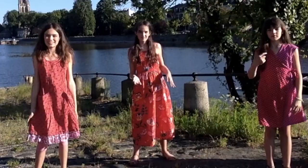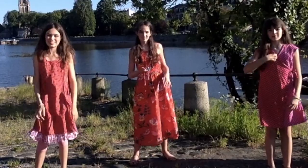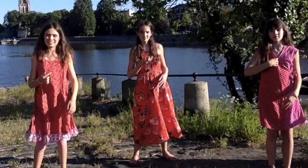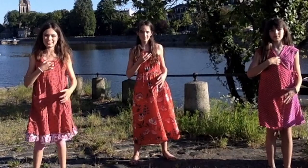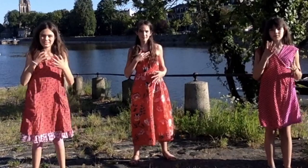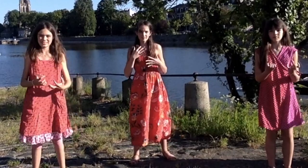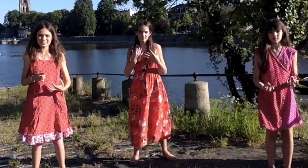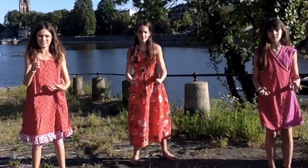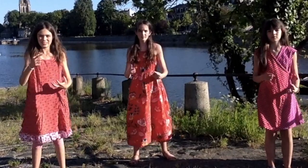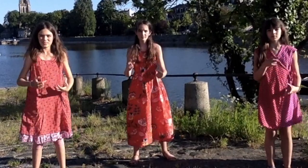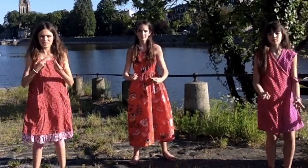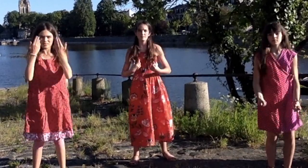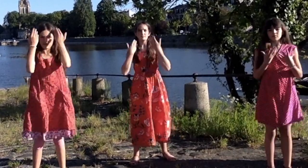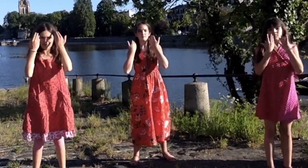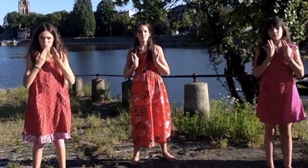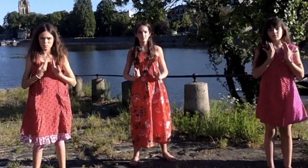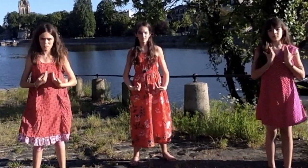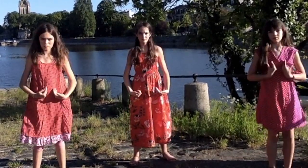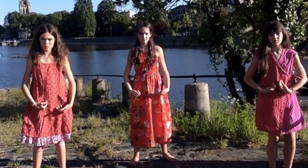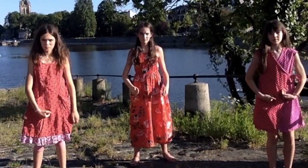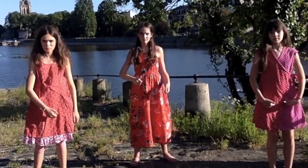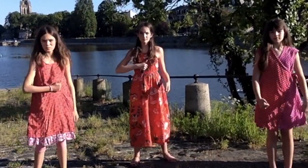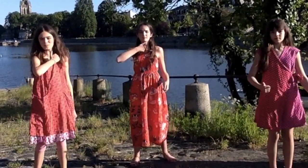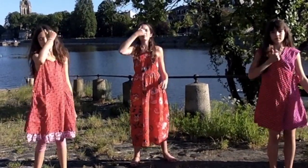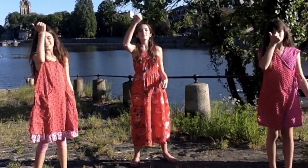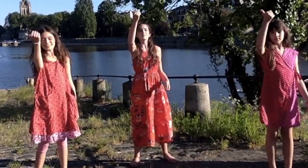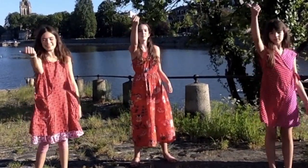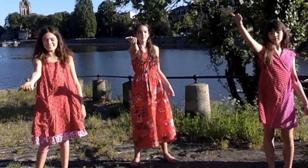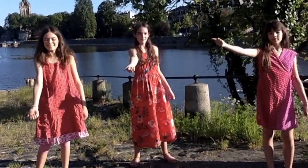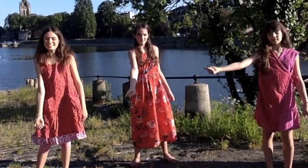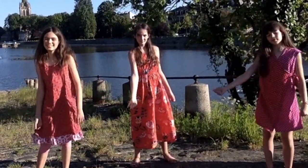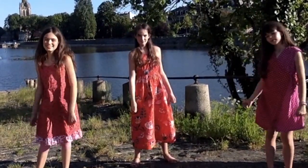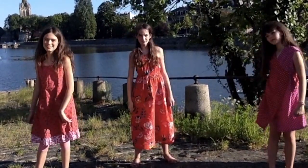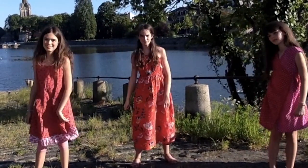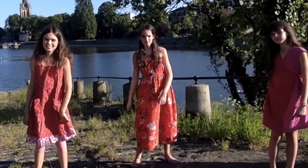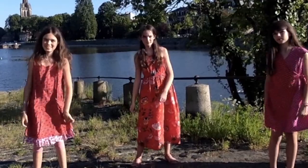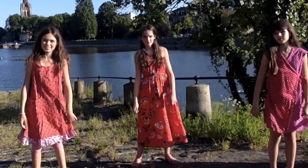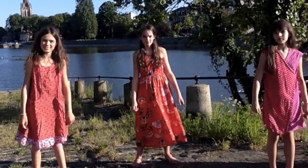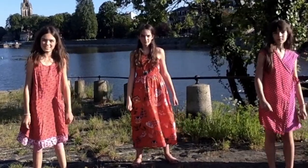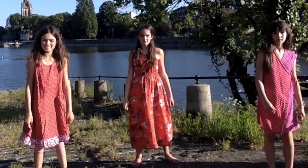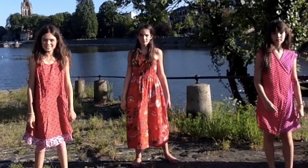I just want you to let me be myself